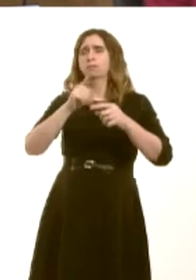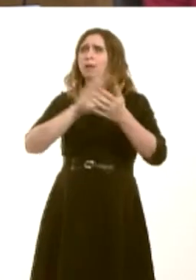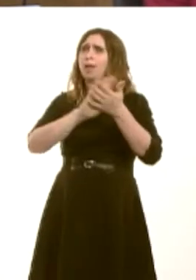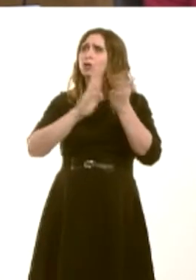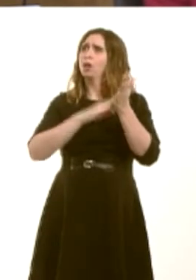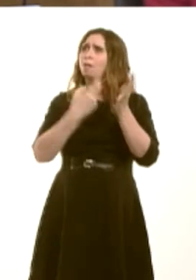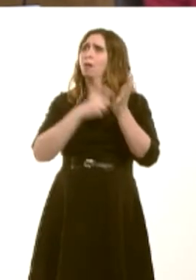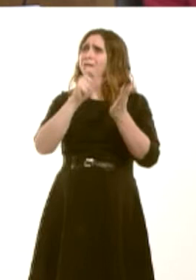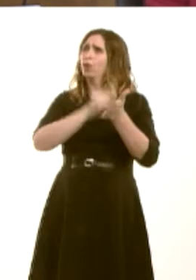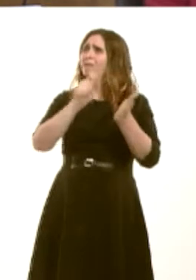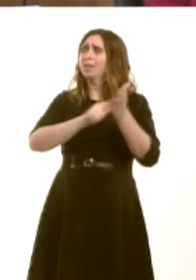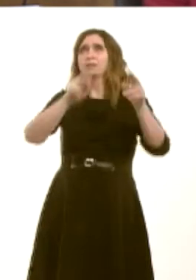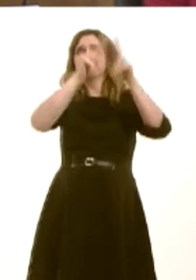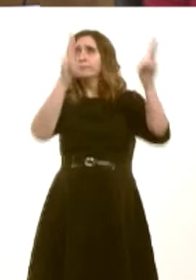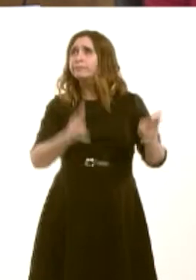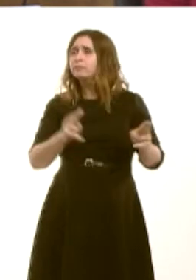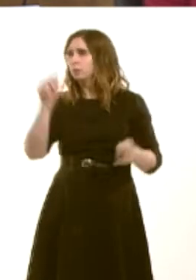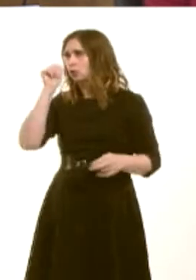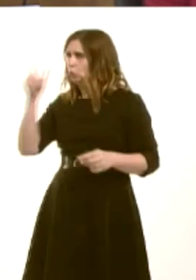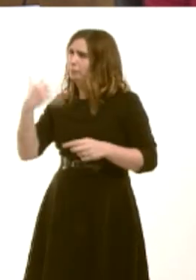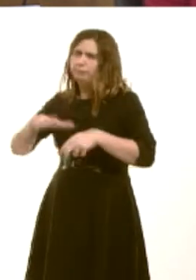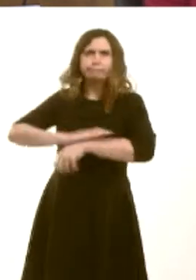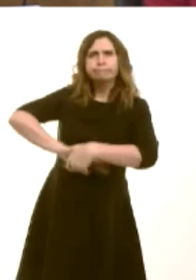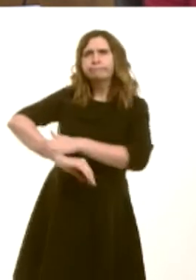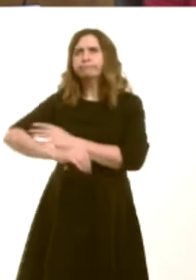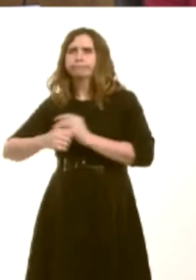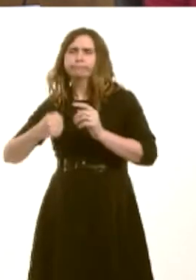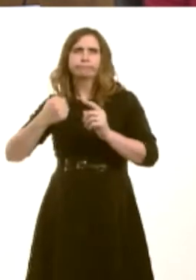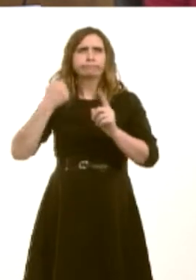a result of the stance that she took, and perhaps a little in terms of the letter that